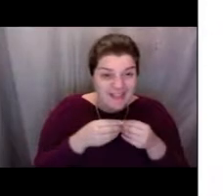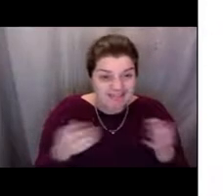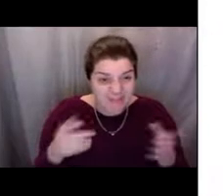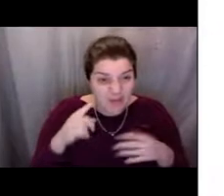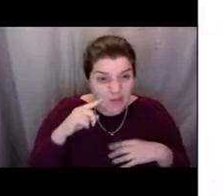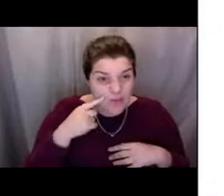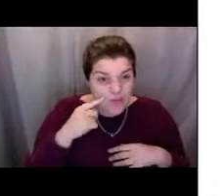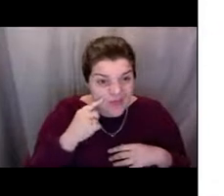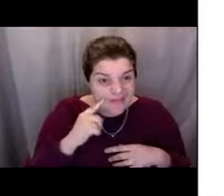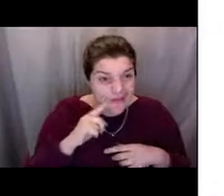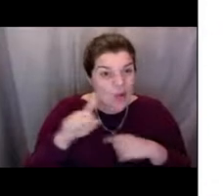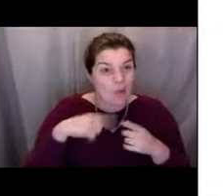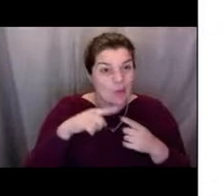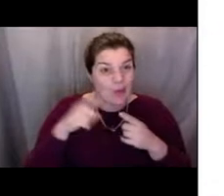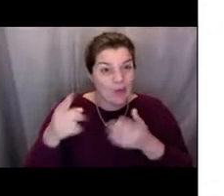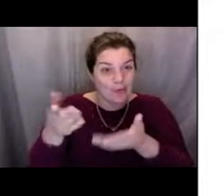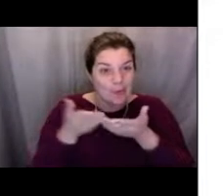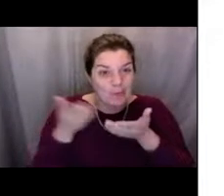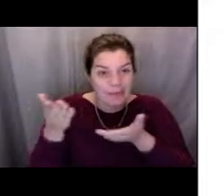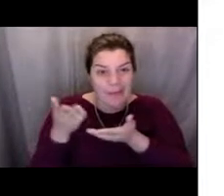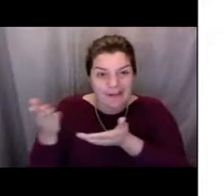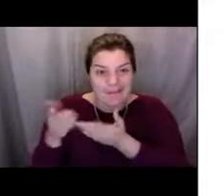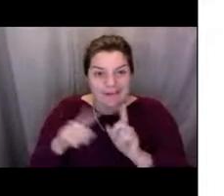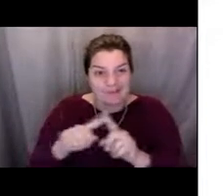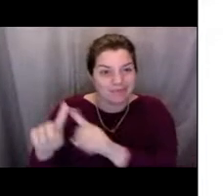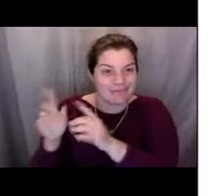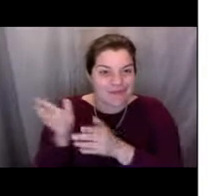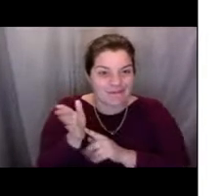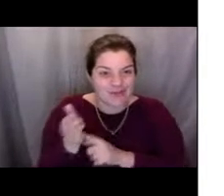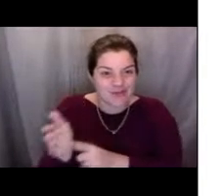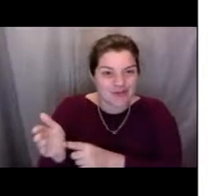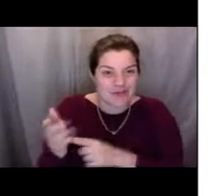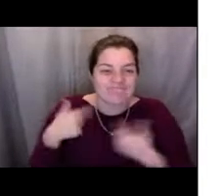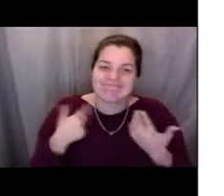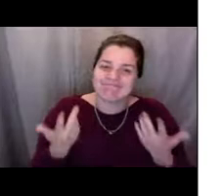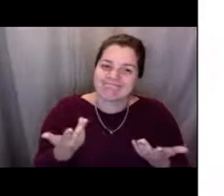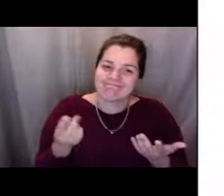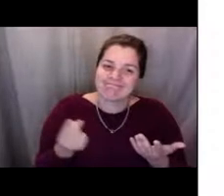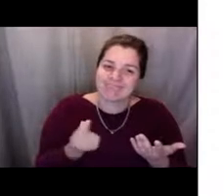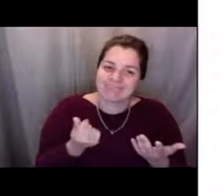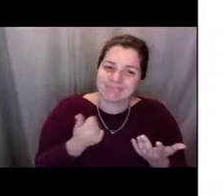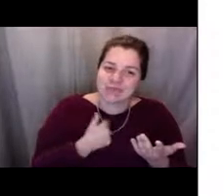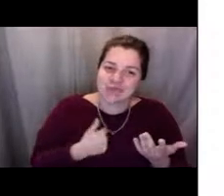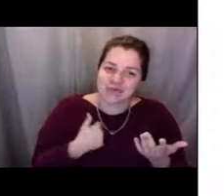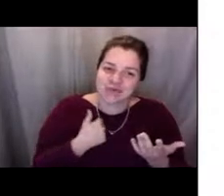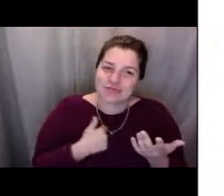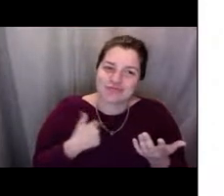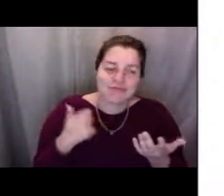So I apologize for that, but what I'm going to be showing you is if typically,